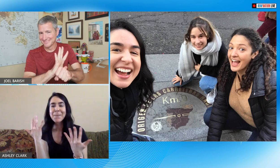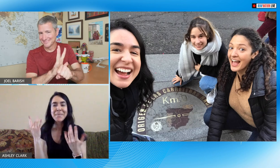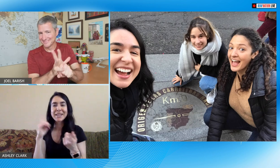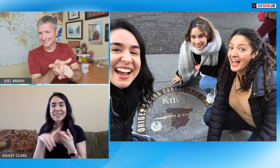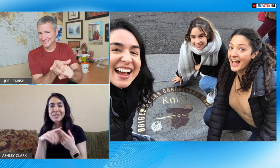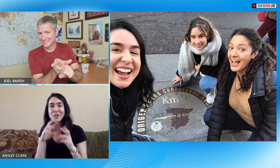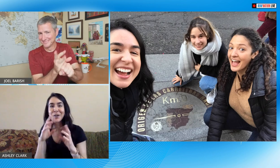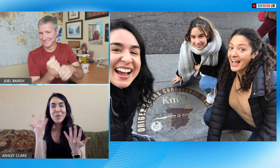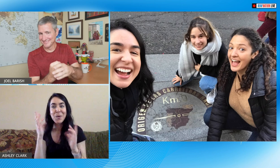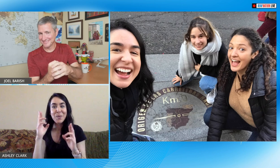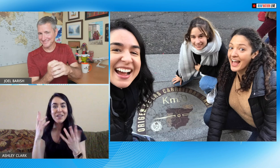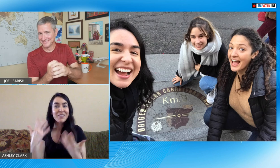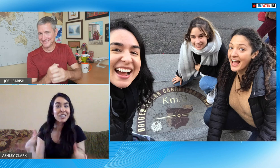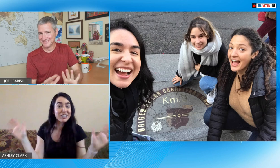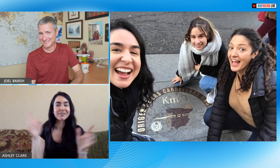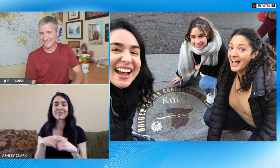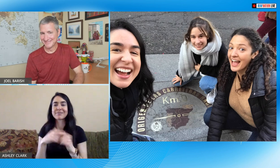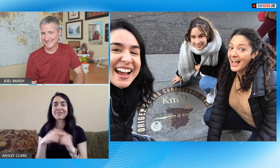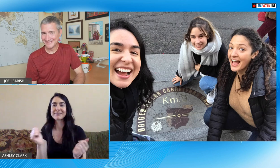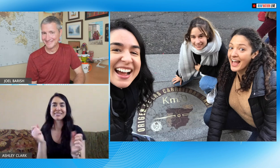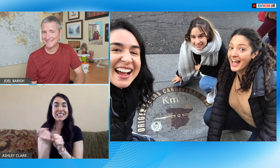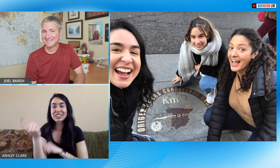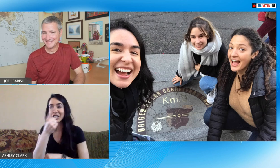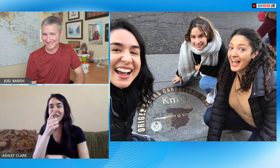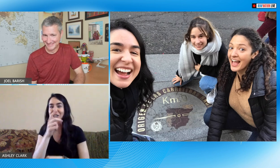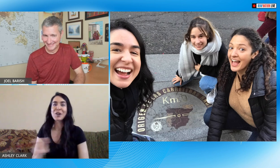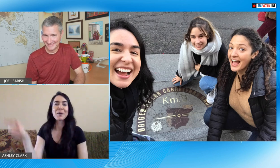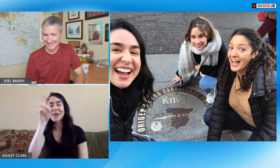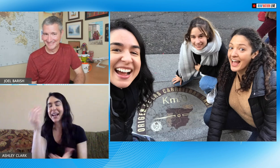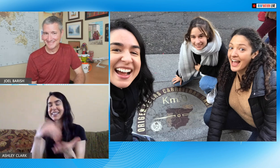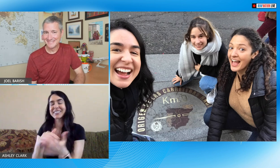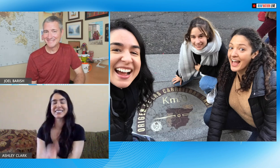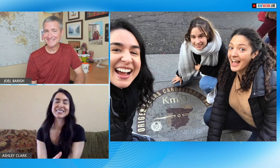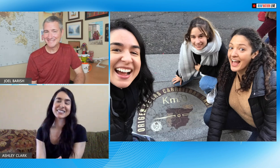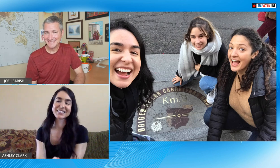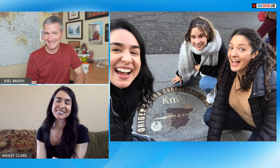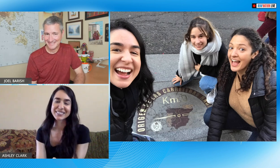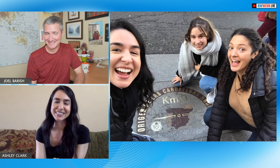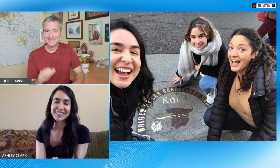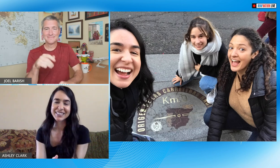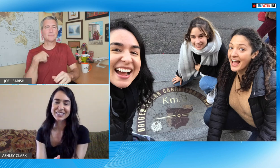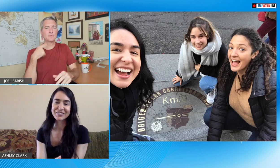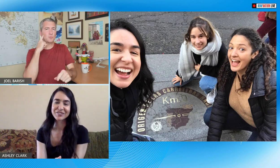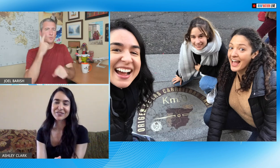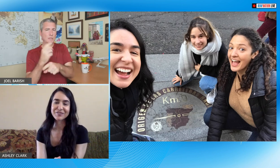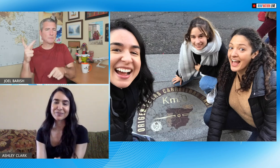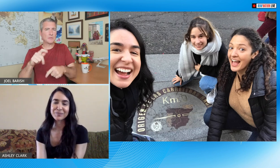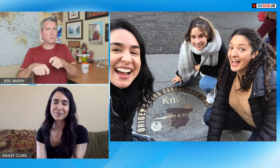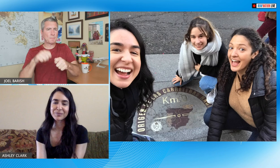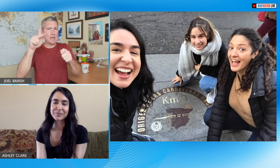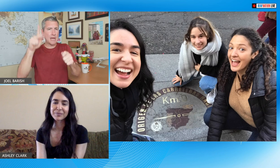course now with a pandemic I'm ready for the countries to open up again so I can